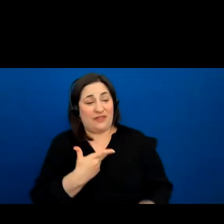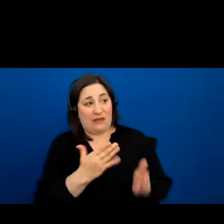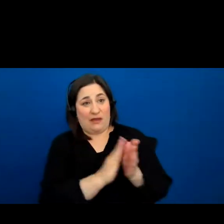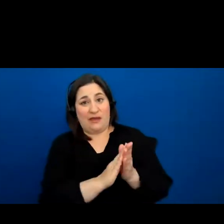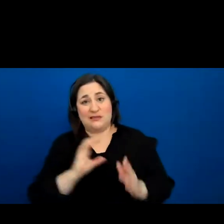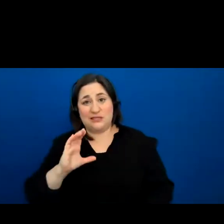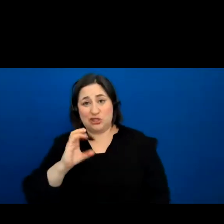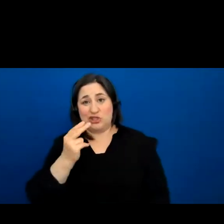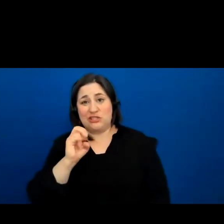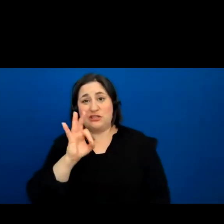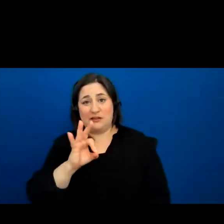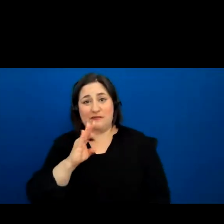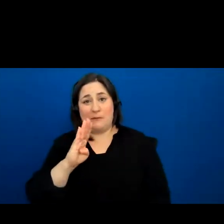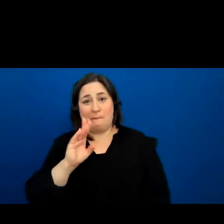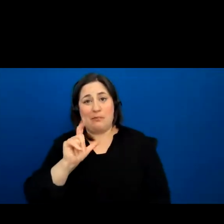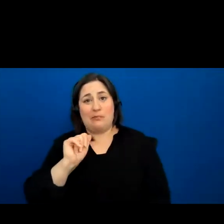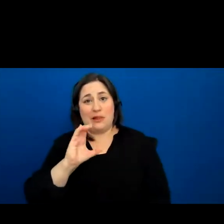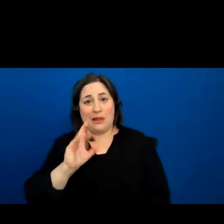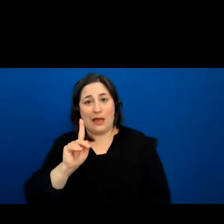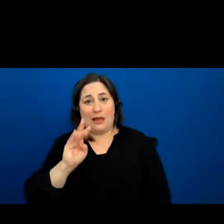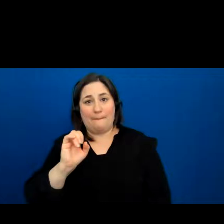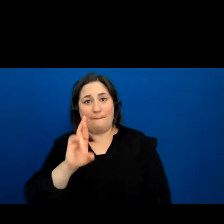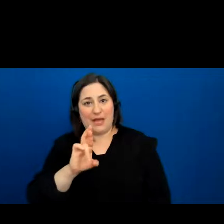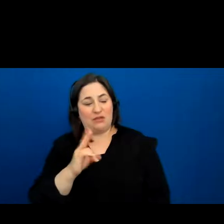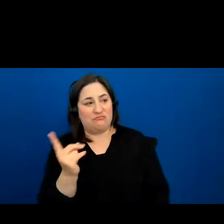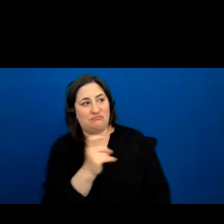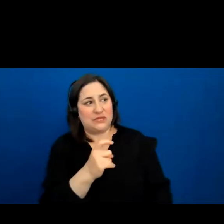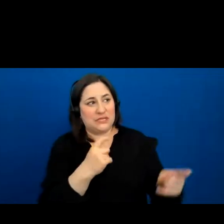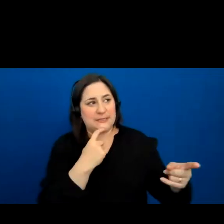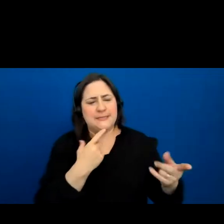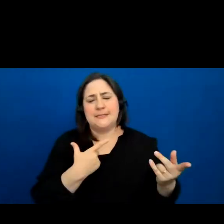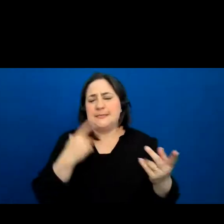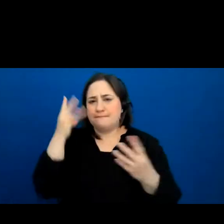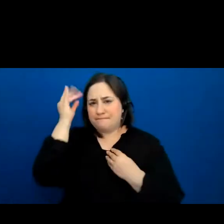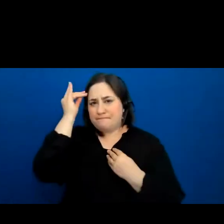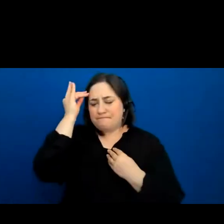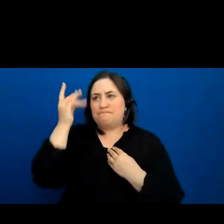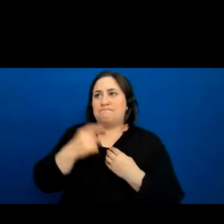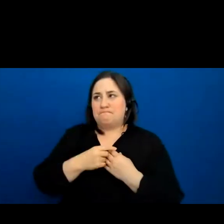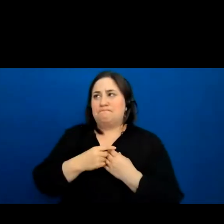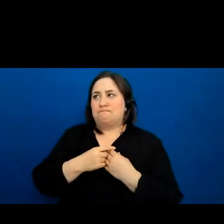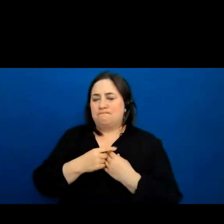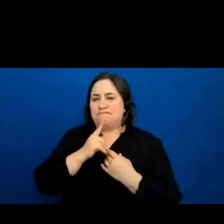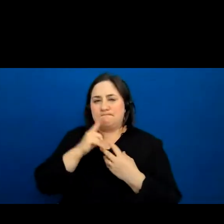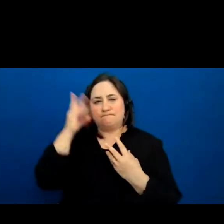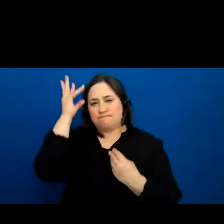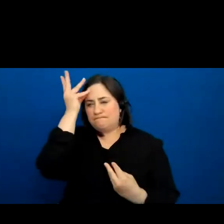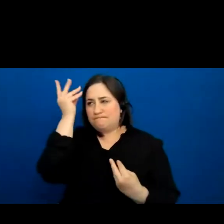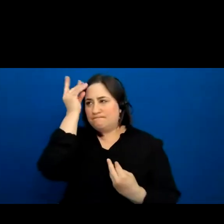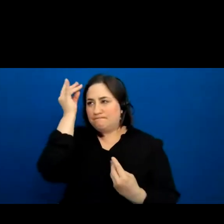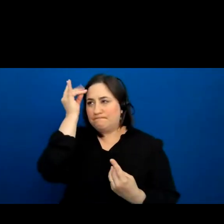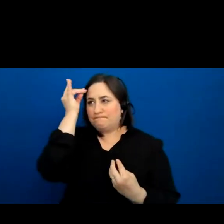He sat there and he thought, he thought about it really hard on how to take care of this being.